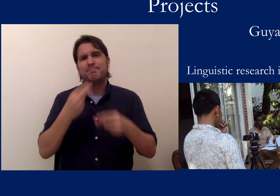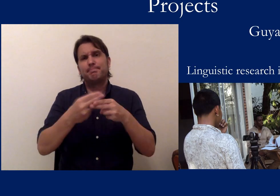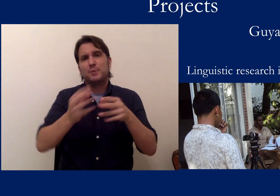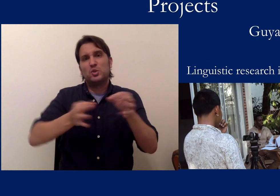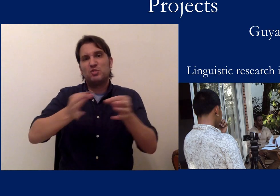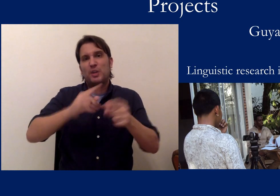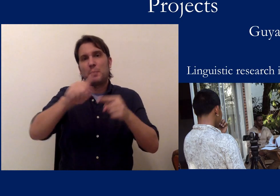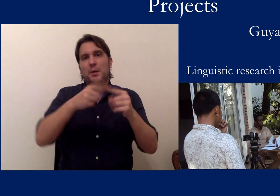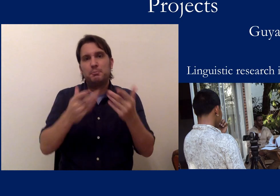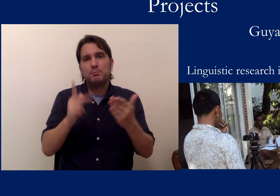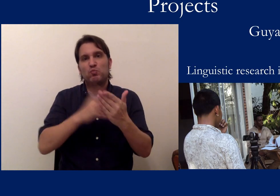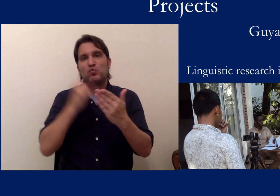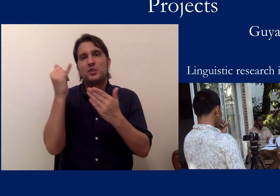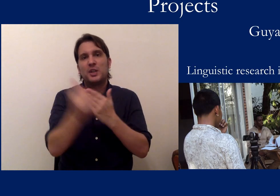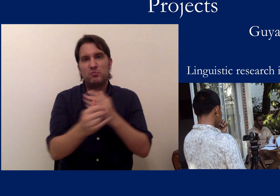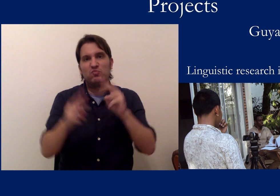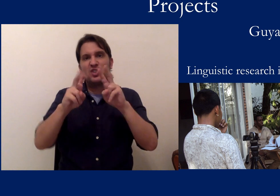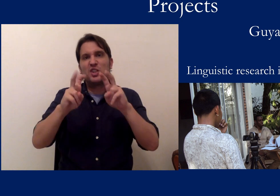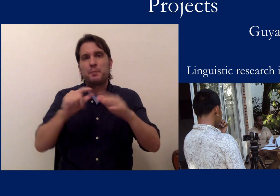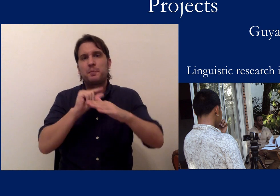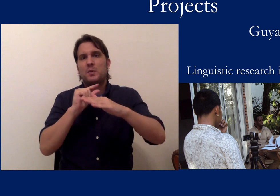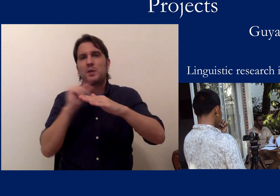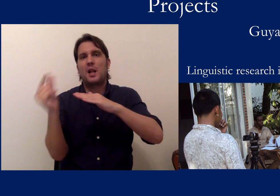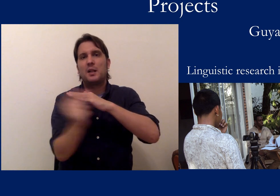Now I'm going to talk about some research projects in Guyana.